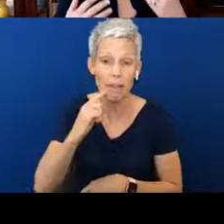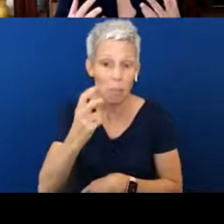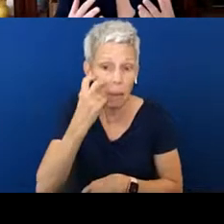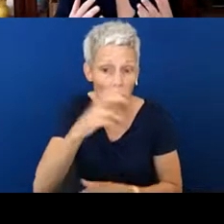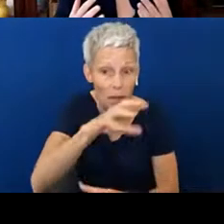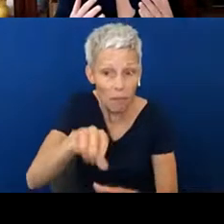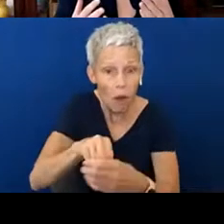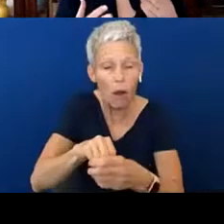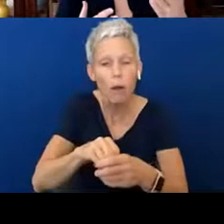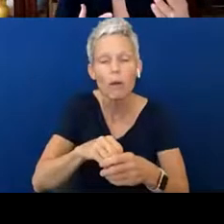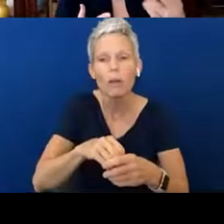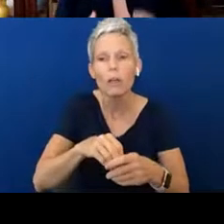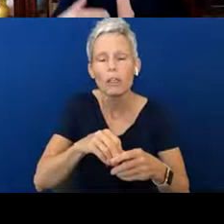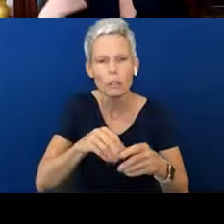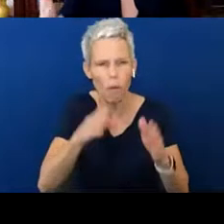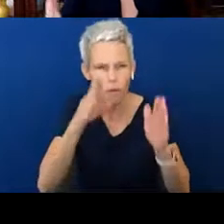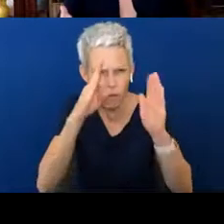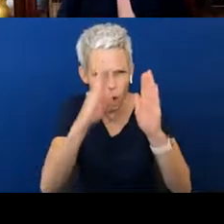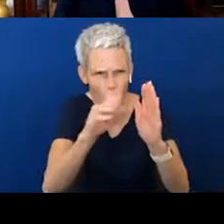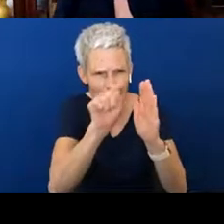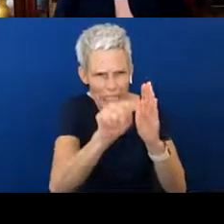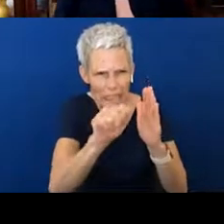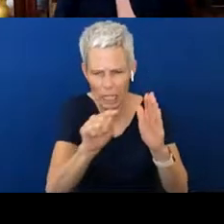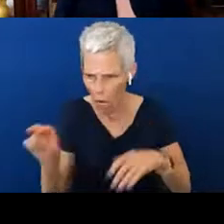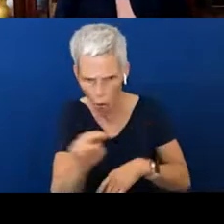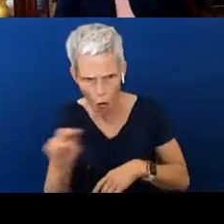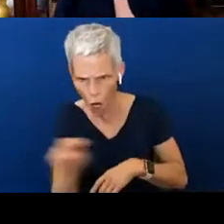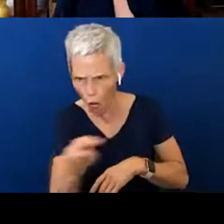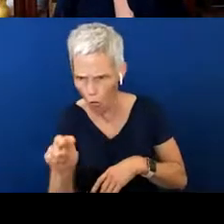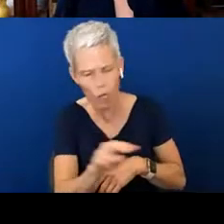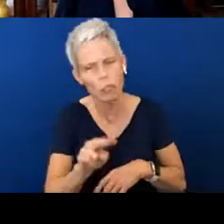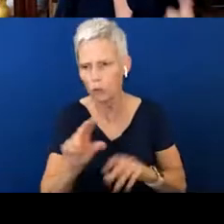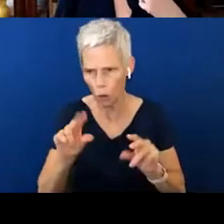focusing so much on, look at this, look at this. We find other ways, tactile ways, and I'll talk